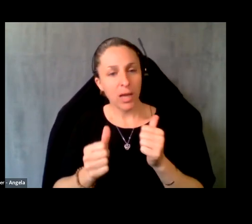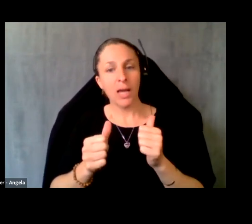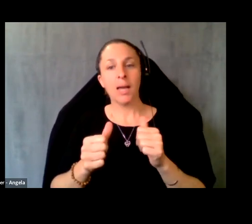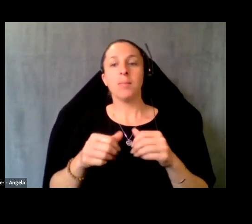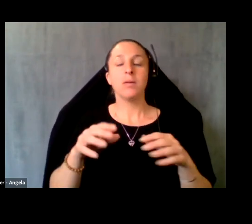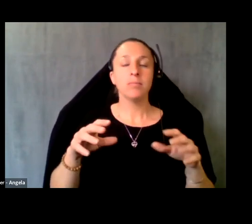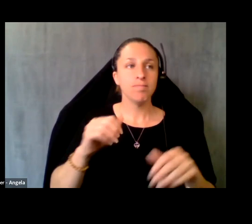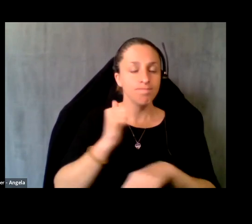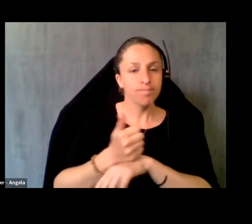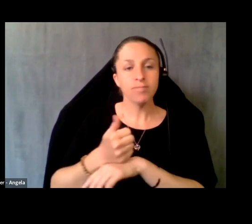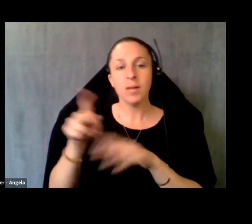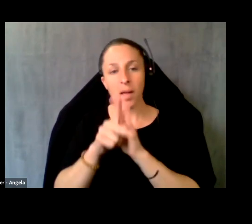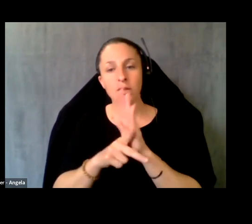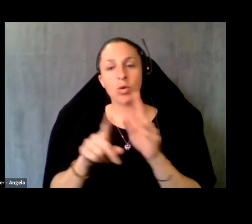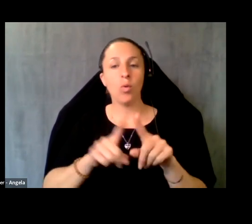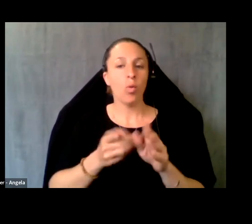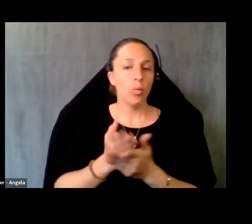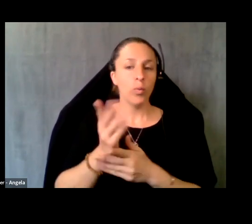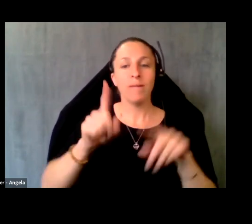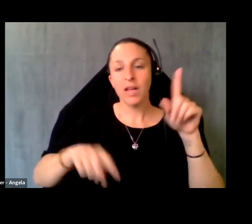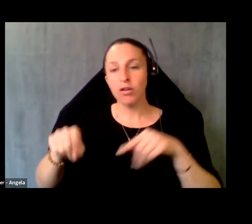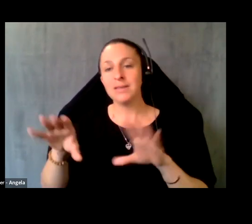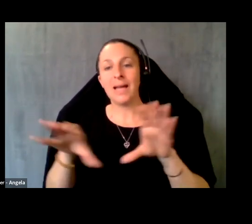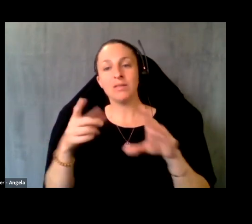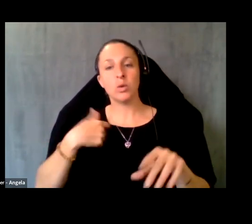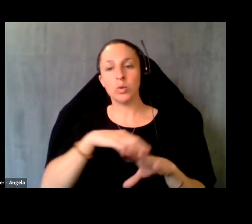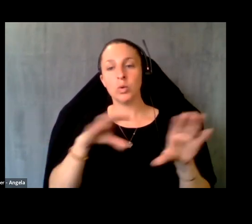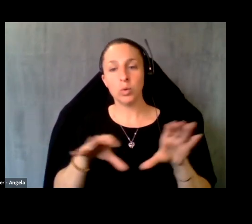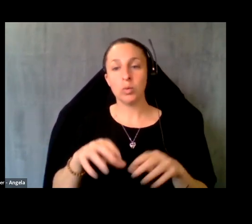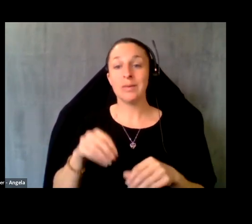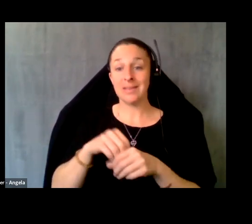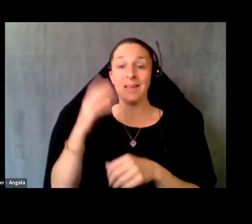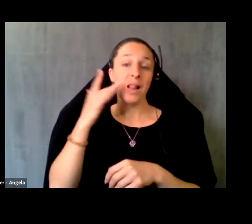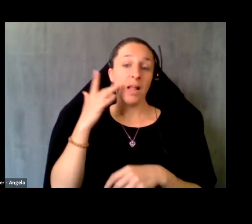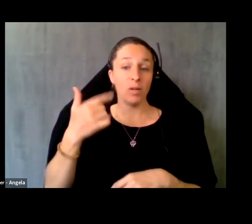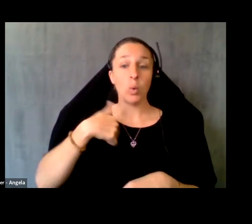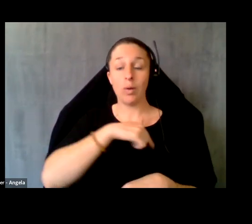various activities that we do in California. As I mentioned, we have a California focus as well,